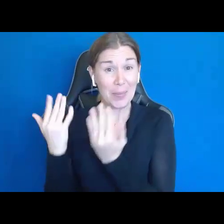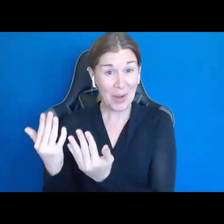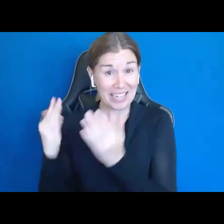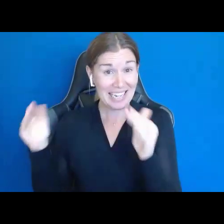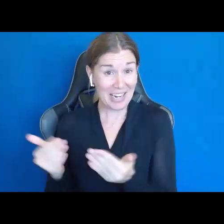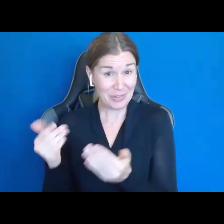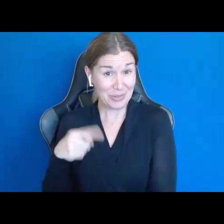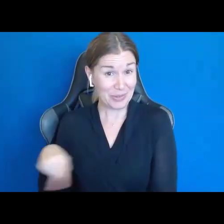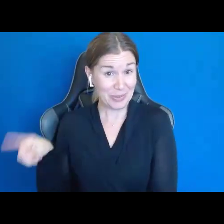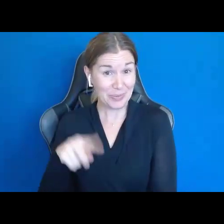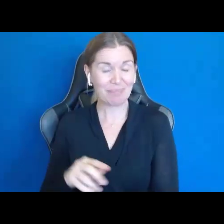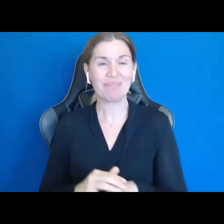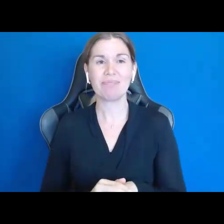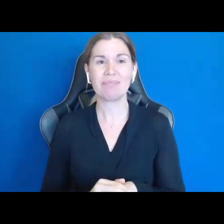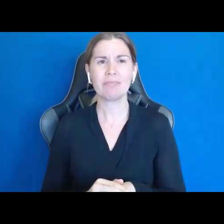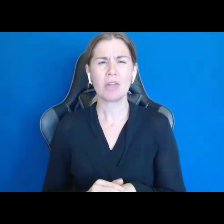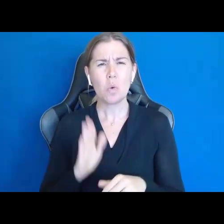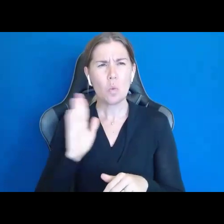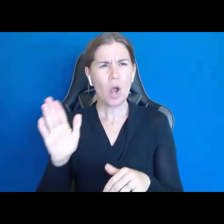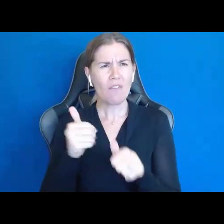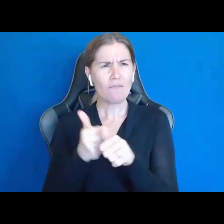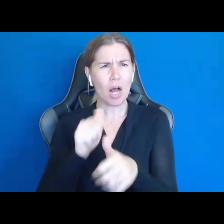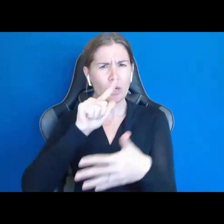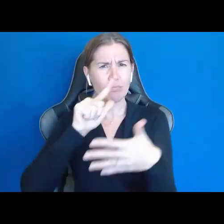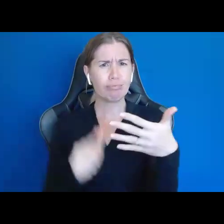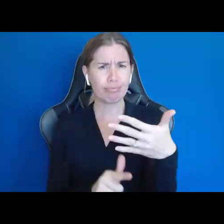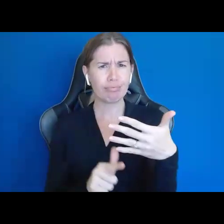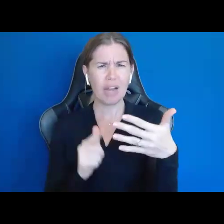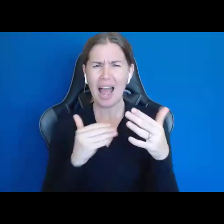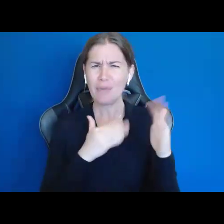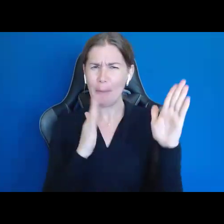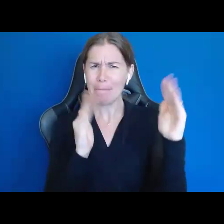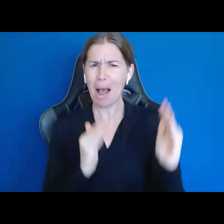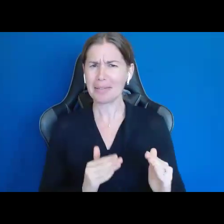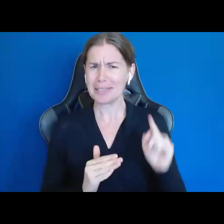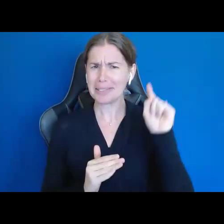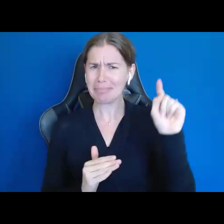Let's go with just the order in boxes on my screen, and we've got